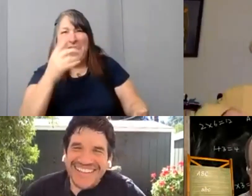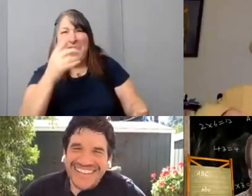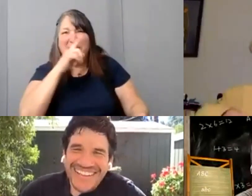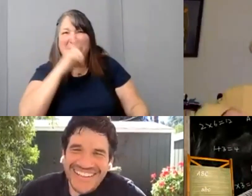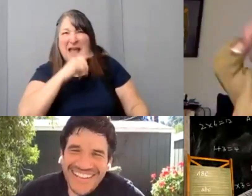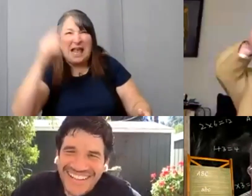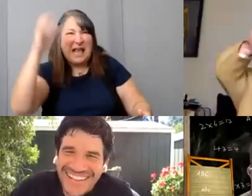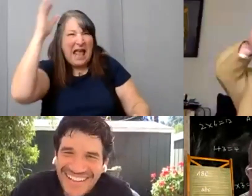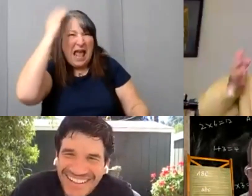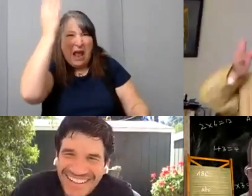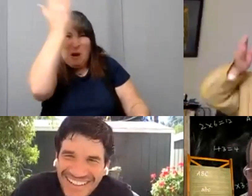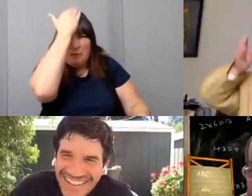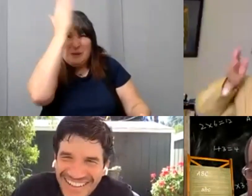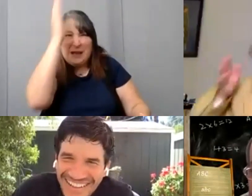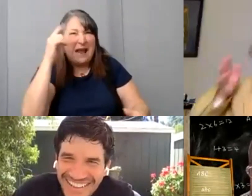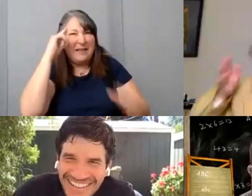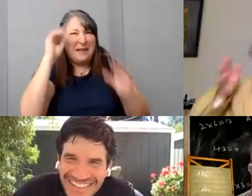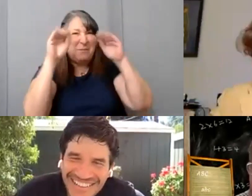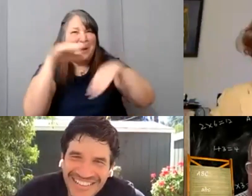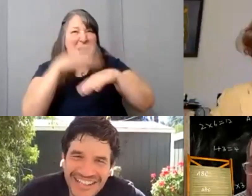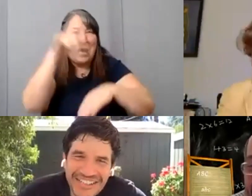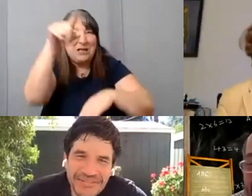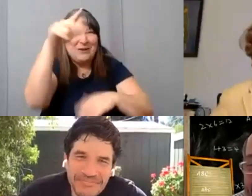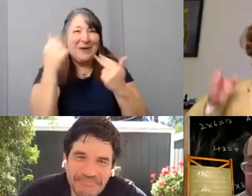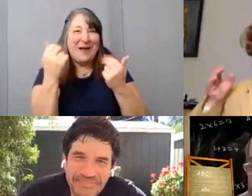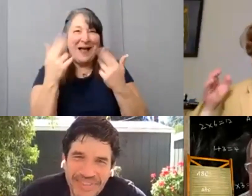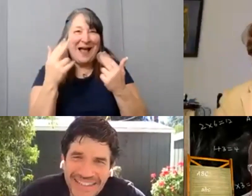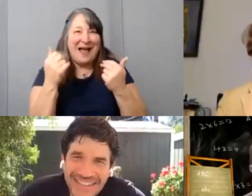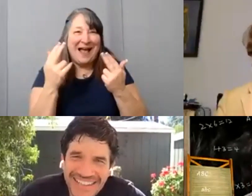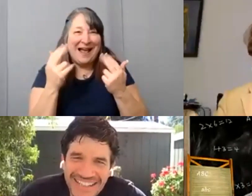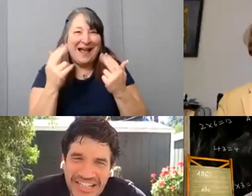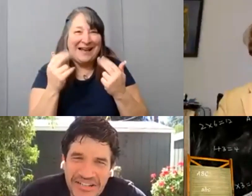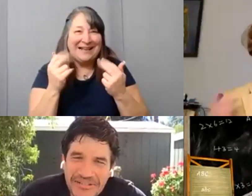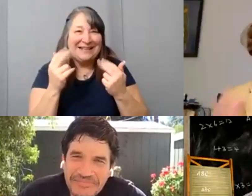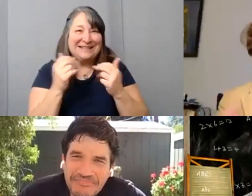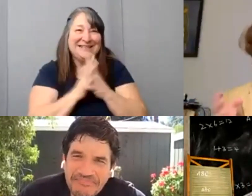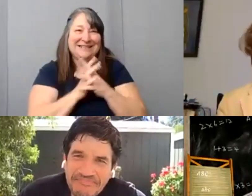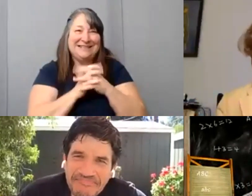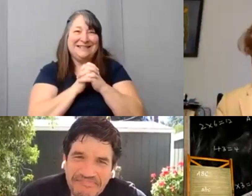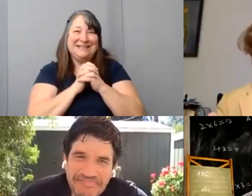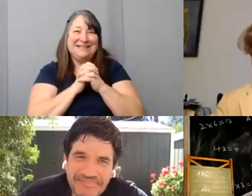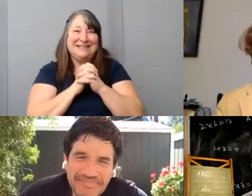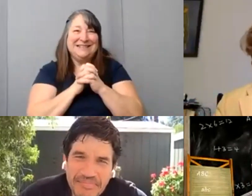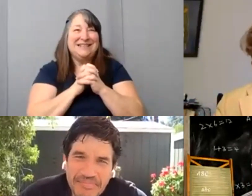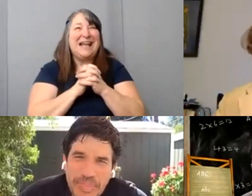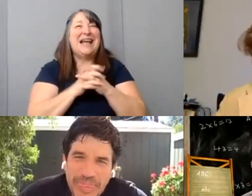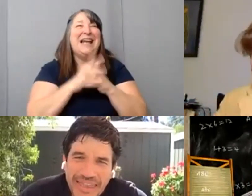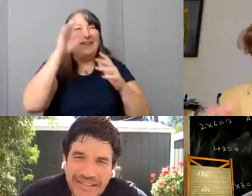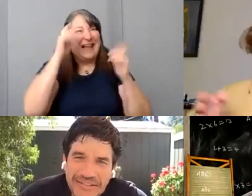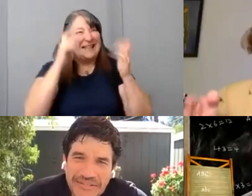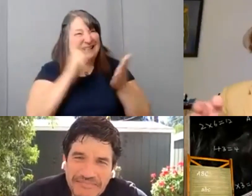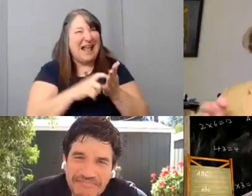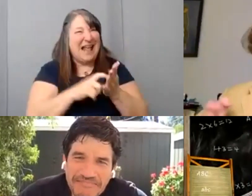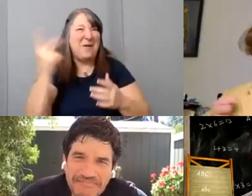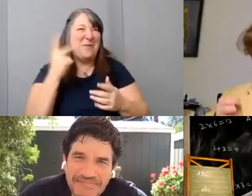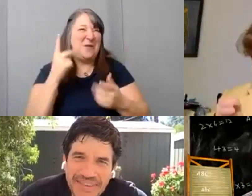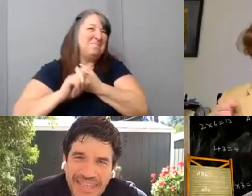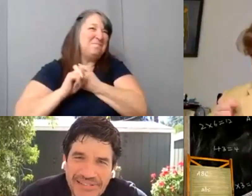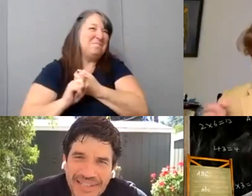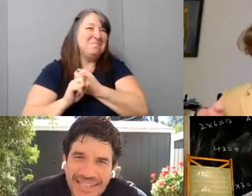What's going on? [Nic] Oh man, yeah as you can tell, we know each other a little bit you know. [Danny] Are you working for Century 21 now?